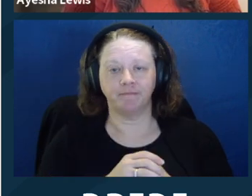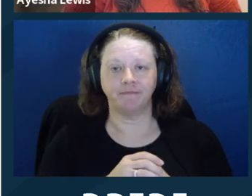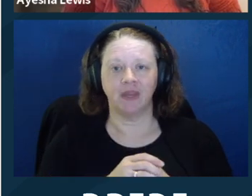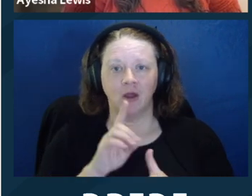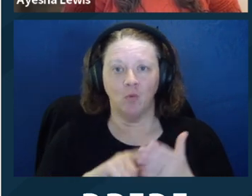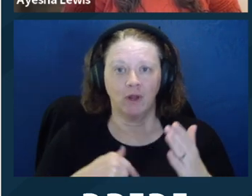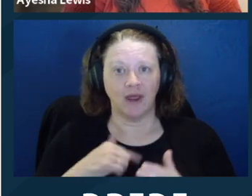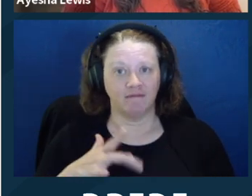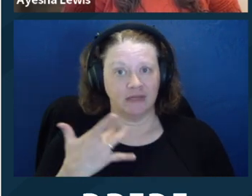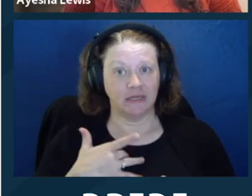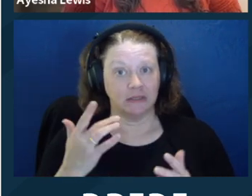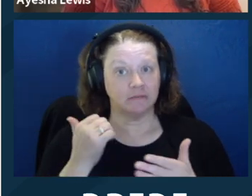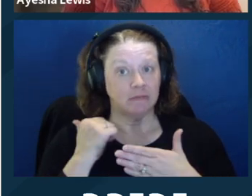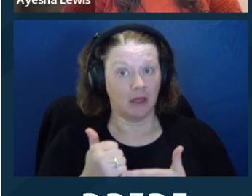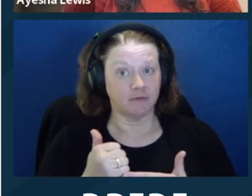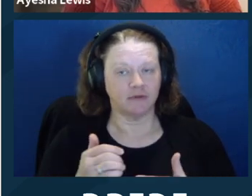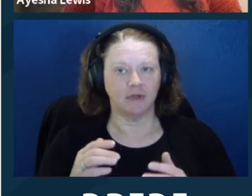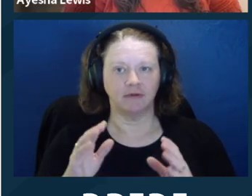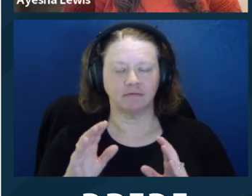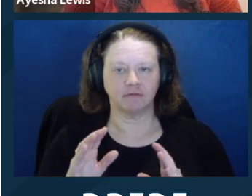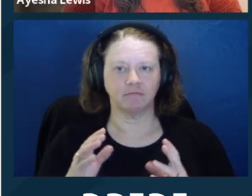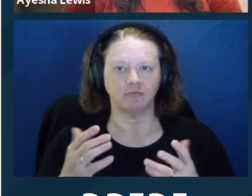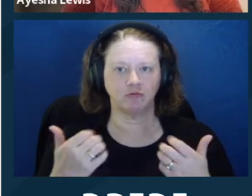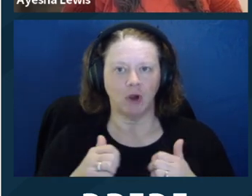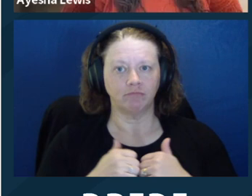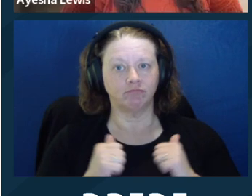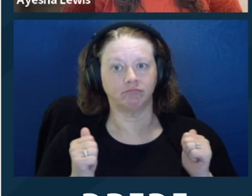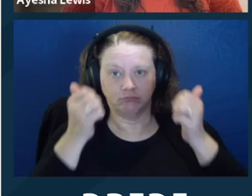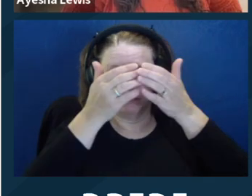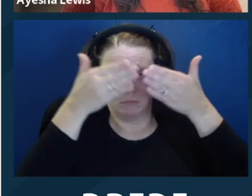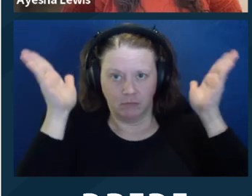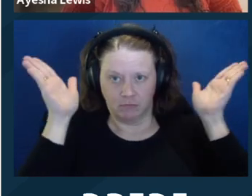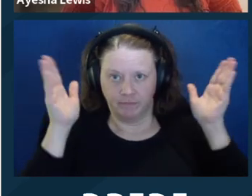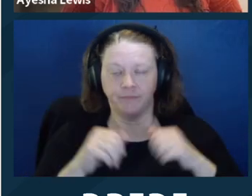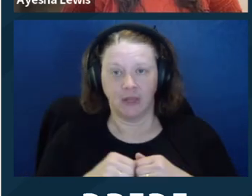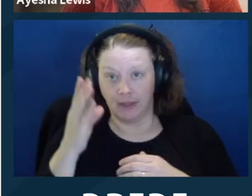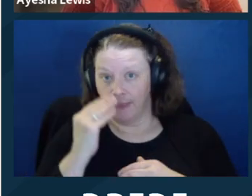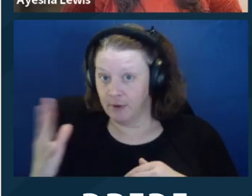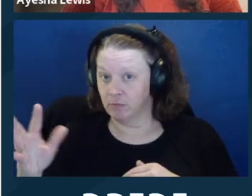you have with your client, and that can build over time. And so what I find to be helpful